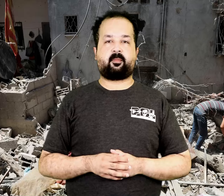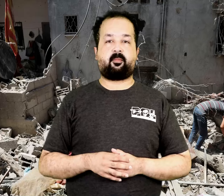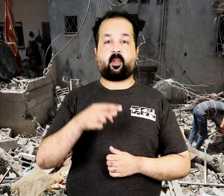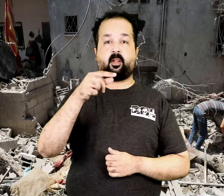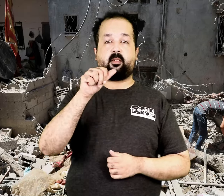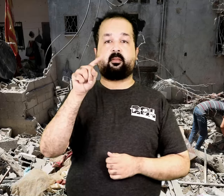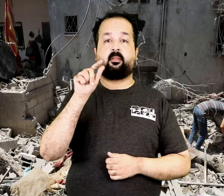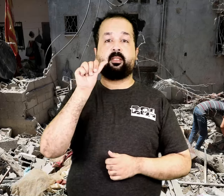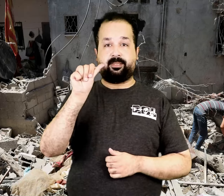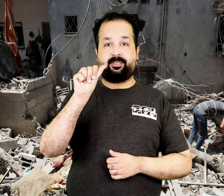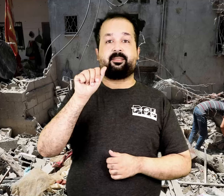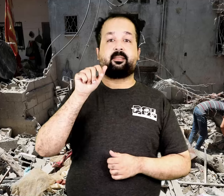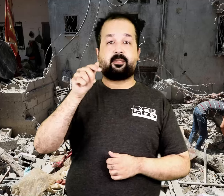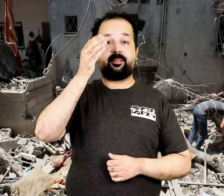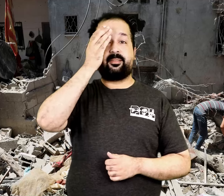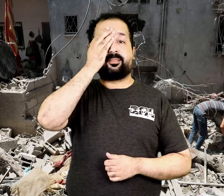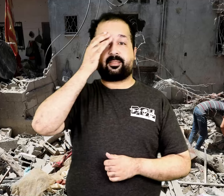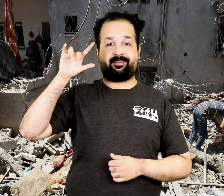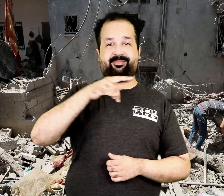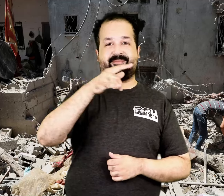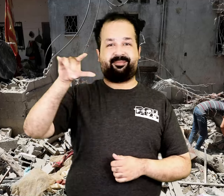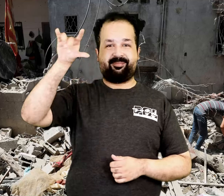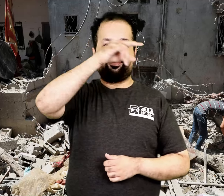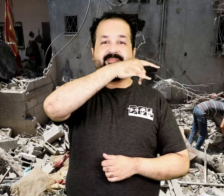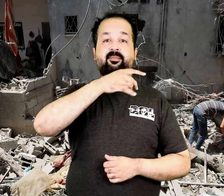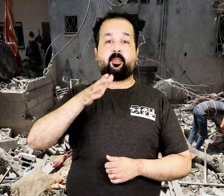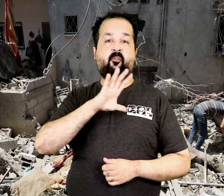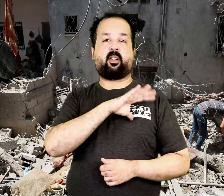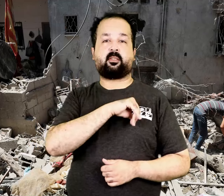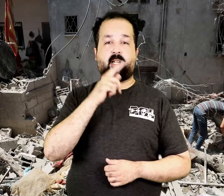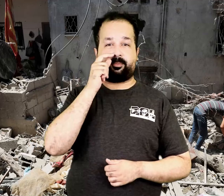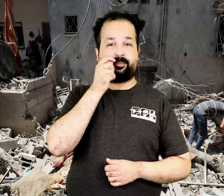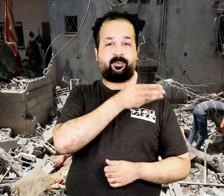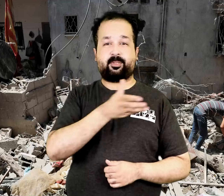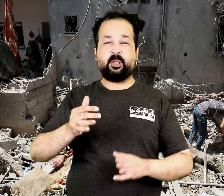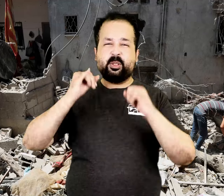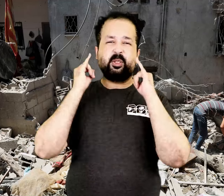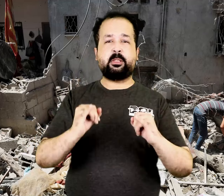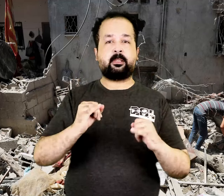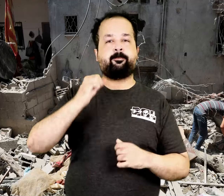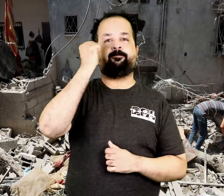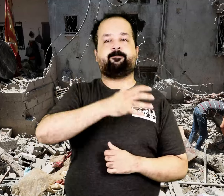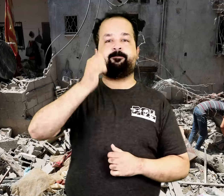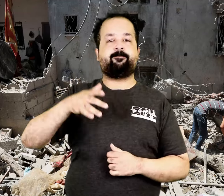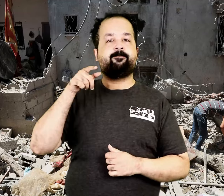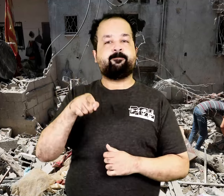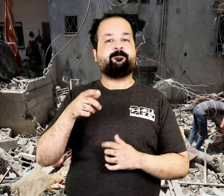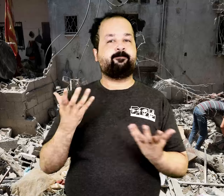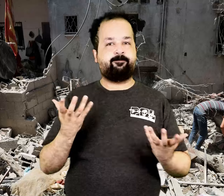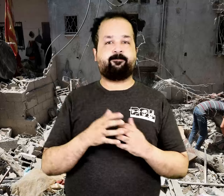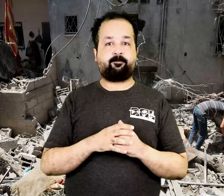Israeli jets have conducted intense bombings on homeless Palestinians in Gaza.